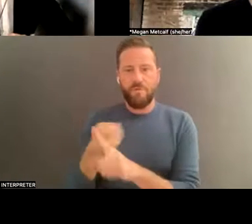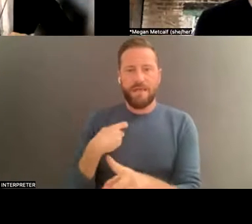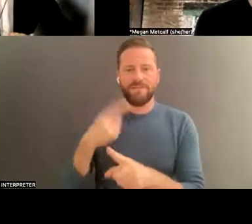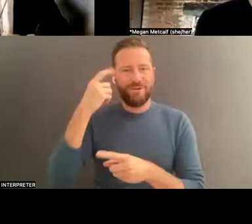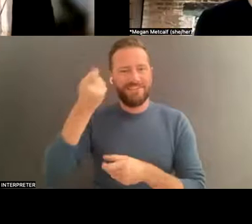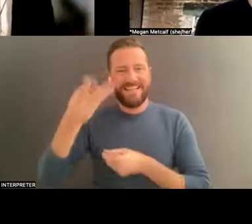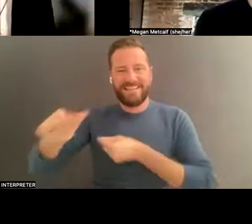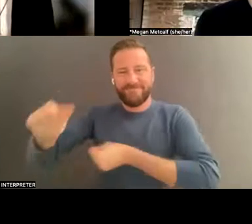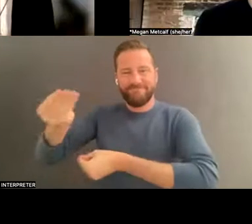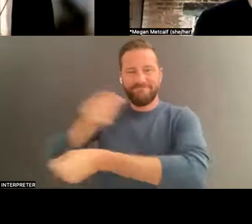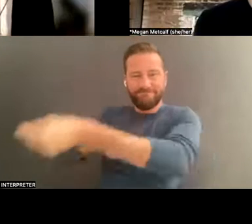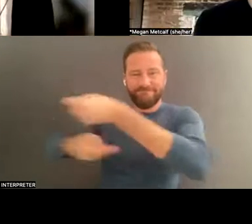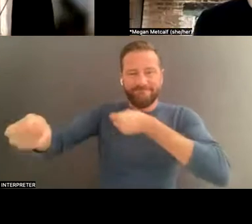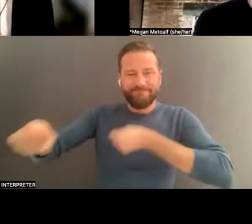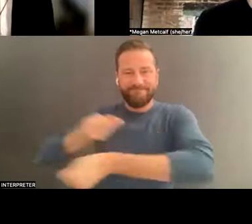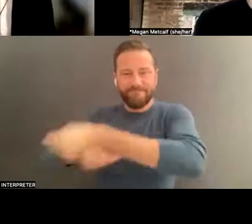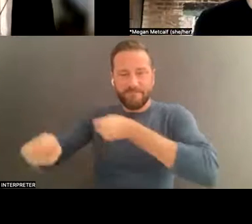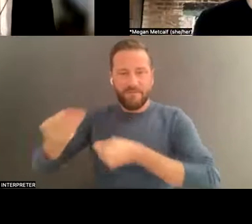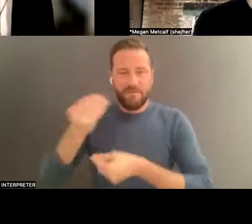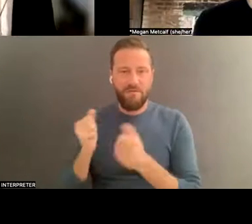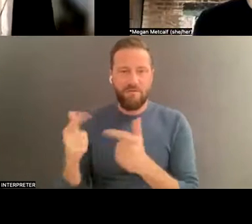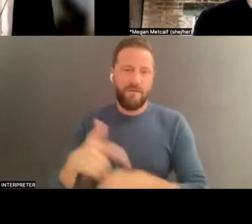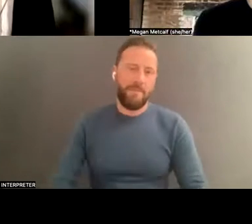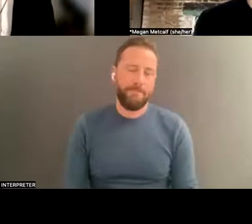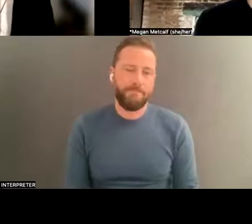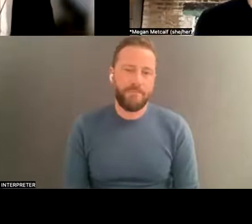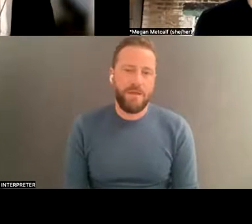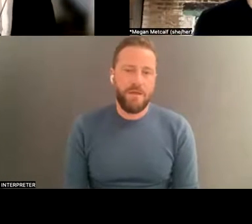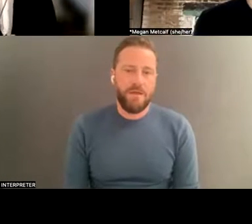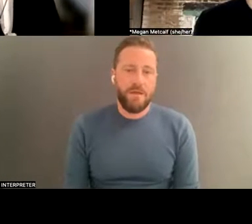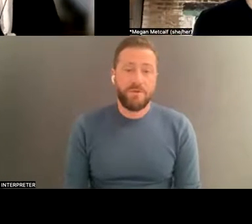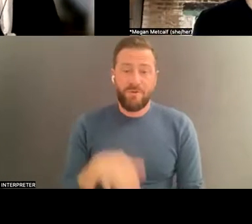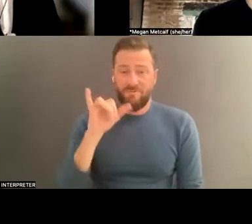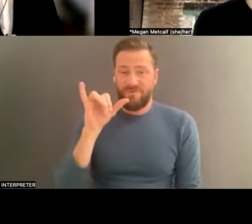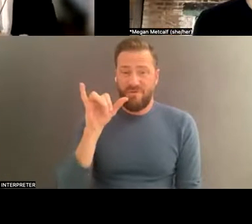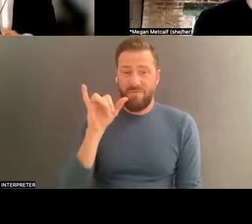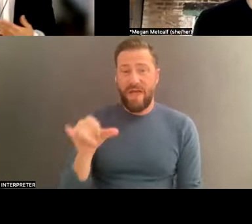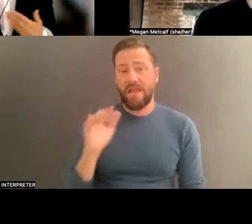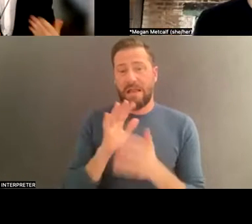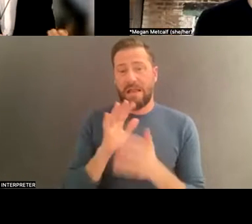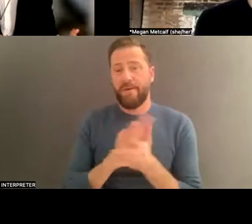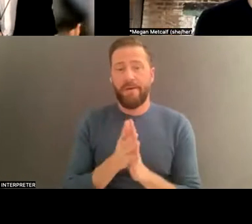. So it can get flask kal, or -- philosophical